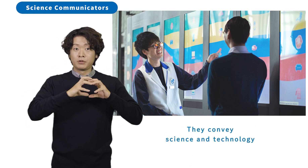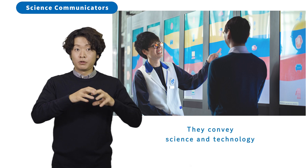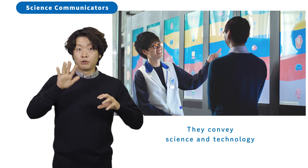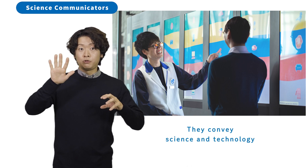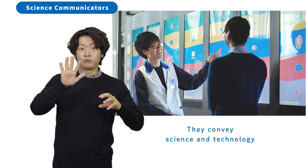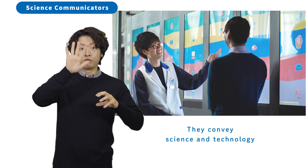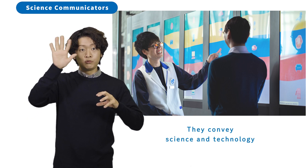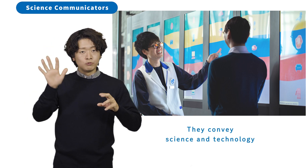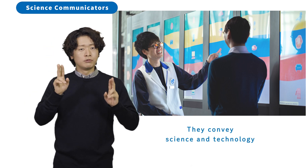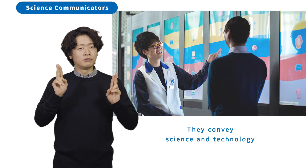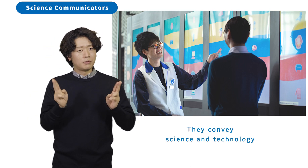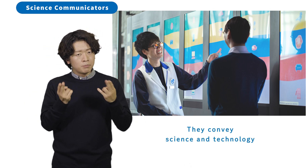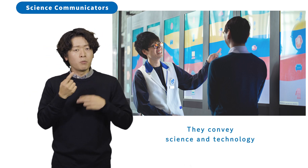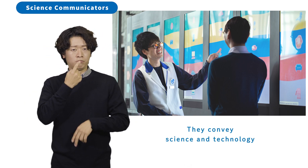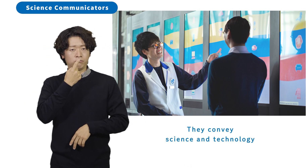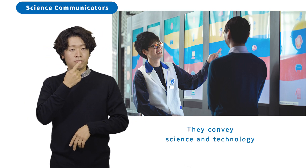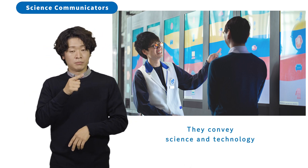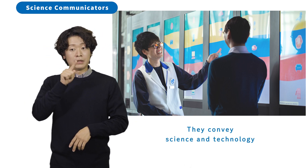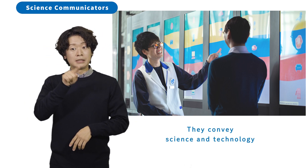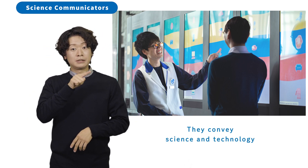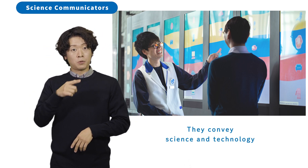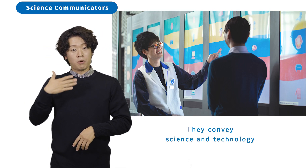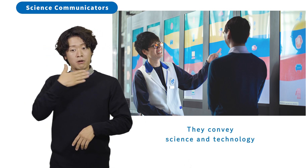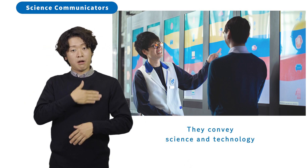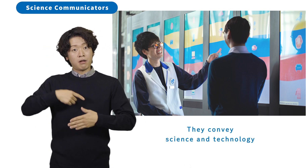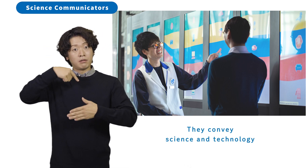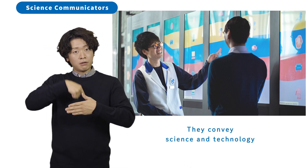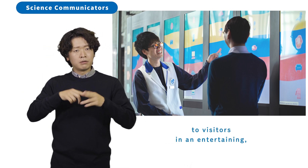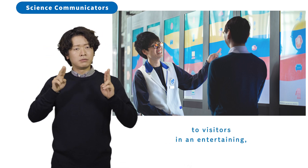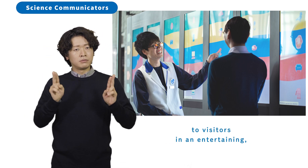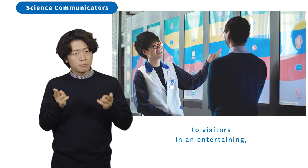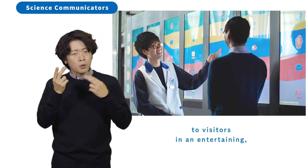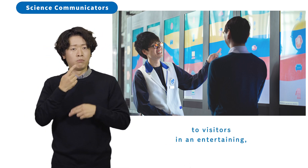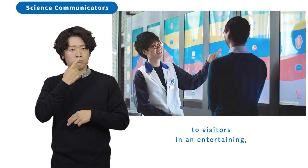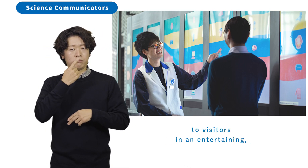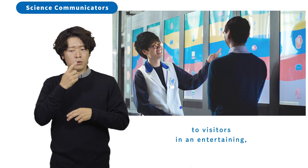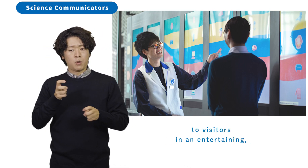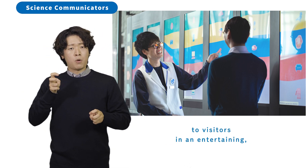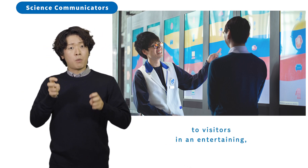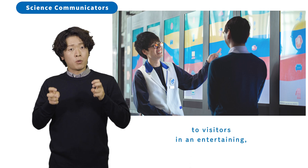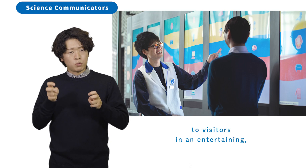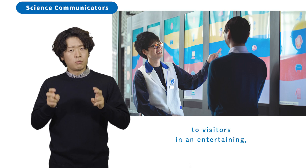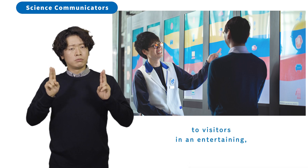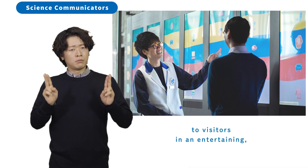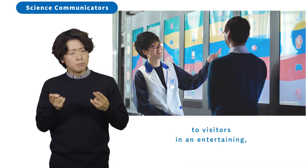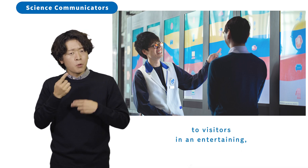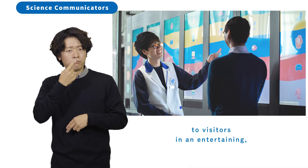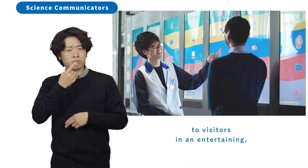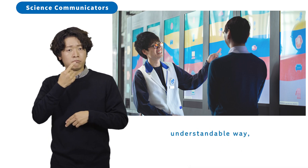They convey science and technology to visitors in an entertaining,